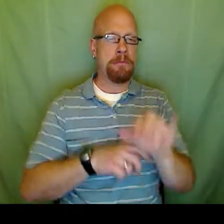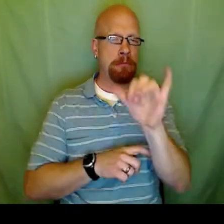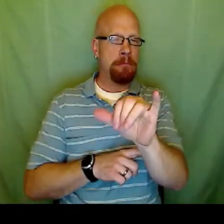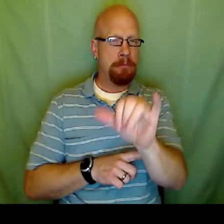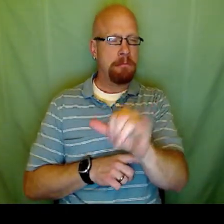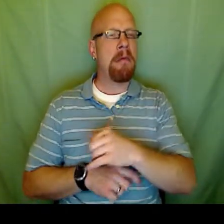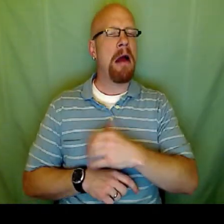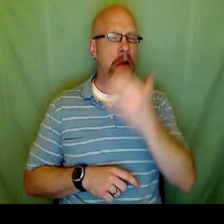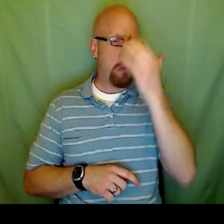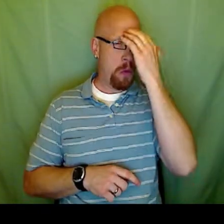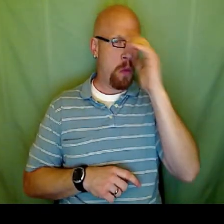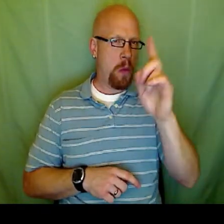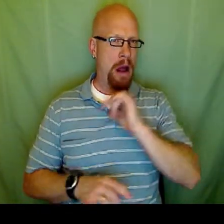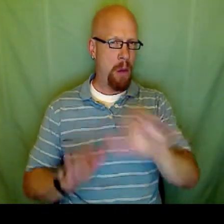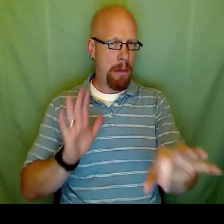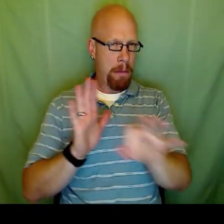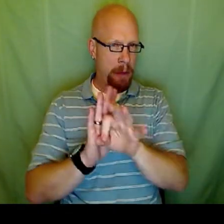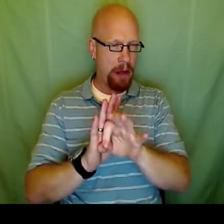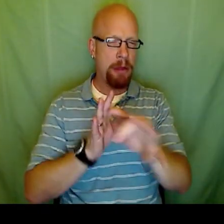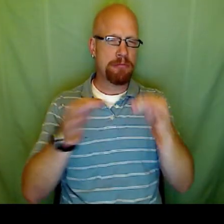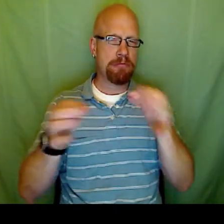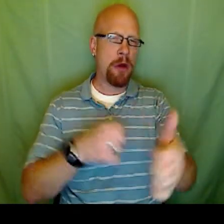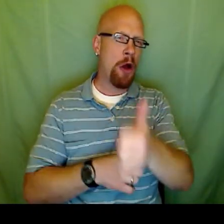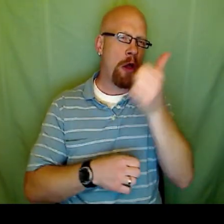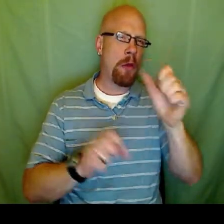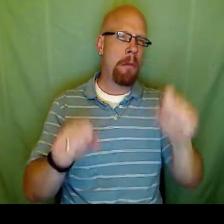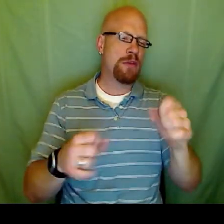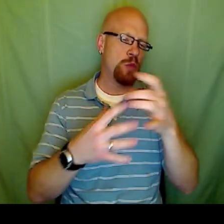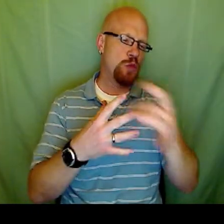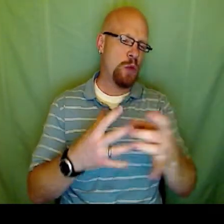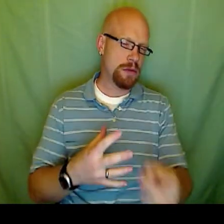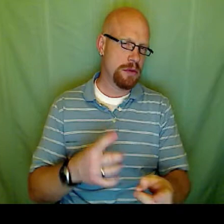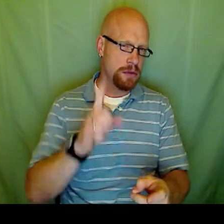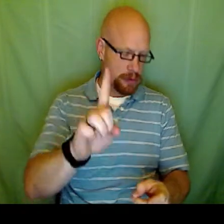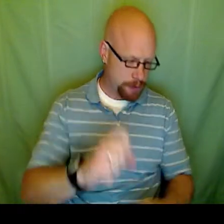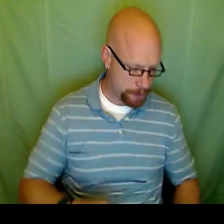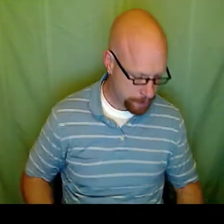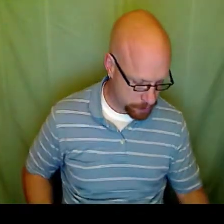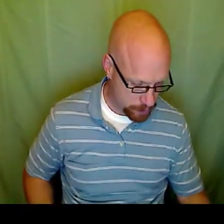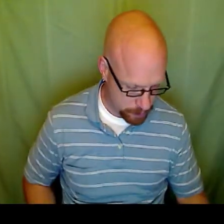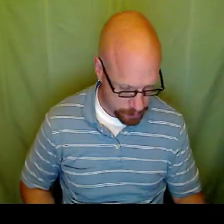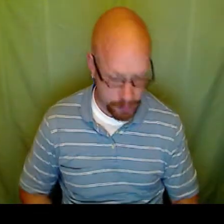It really depends on what you see. Upon looking at these two equations,